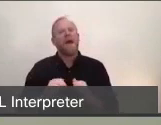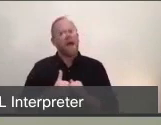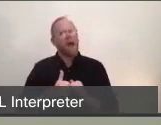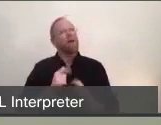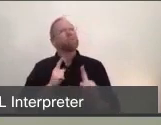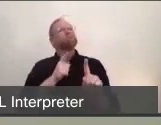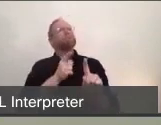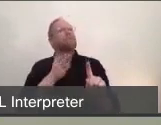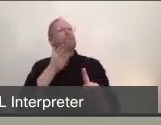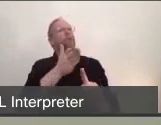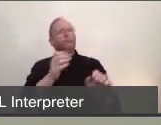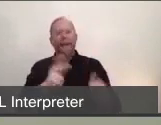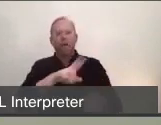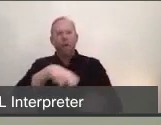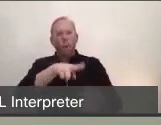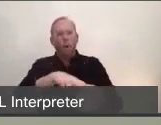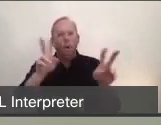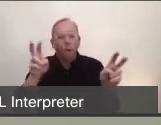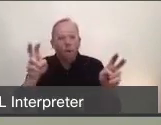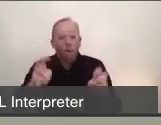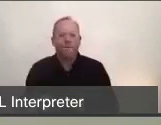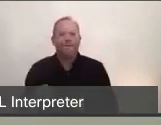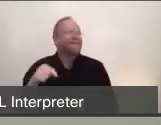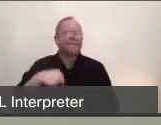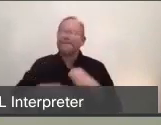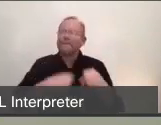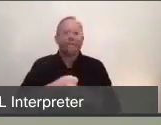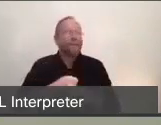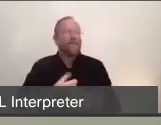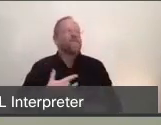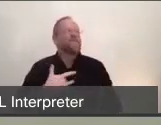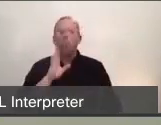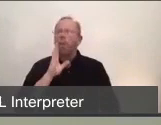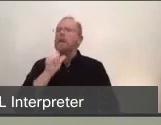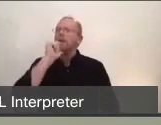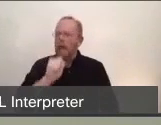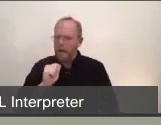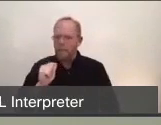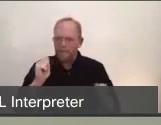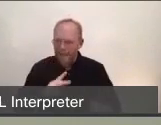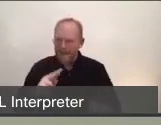We will not return to normal this year. I do not anticipate us returning to normal next year. It is a new normal for us,